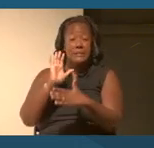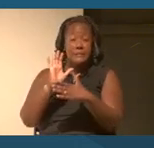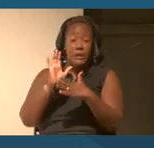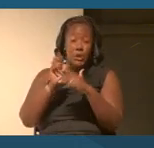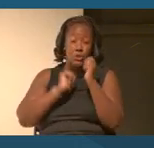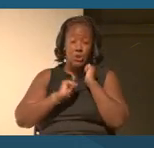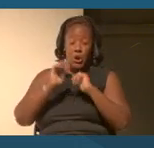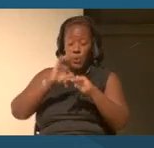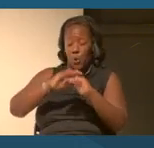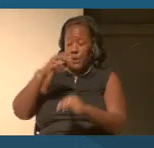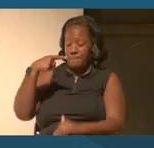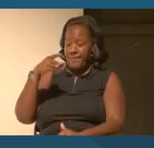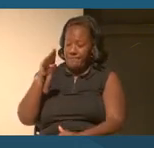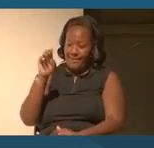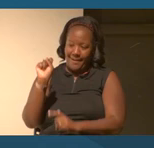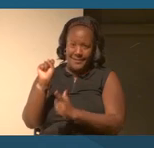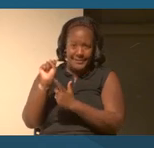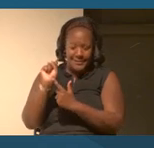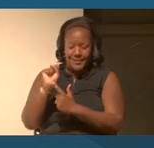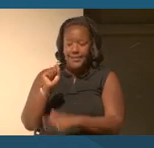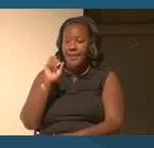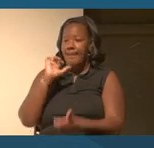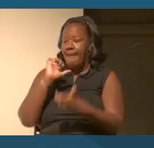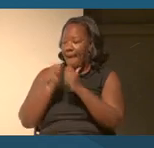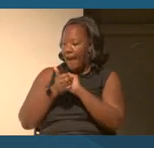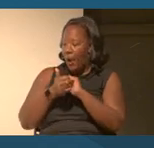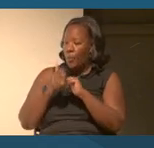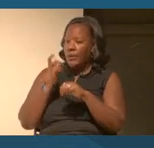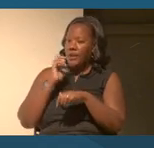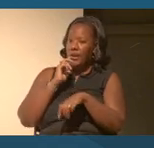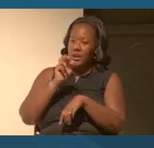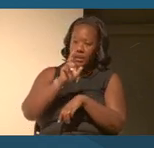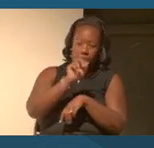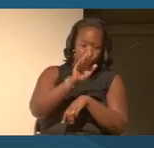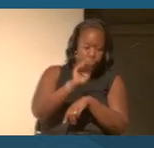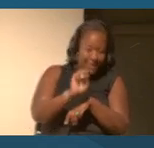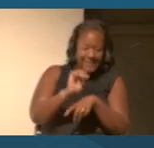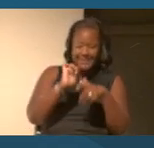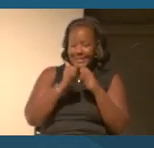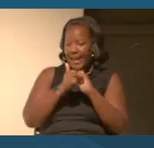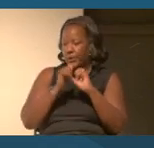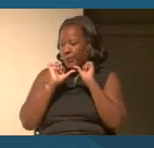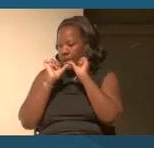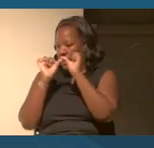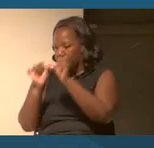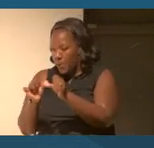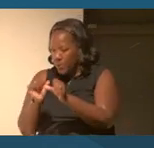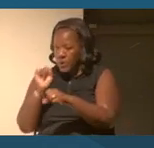But that kind of how we make race, how we continue to uphold it or defend it, or deny